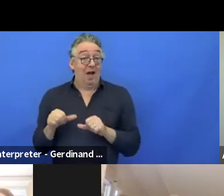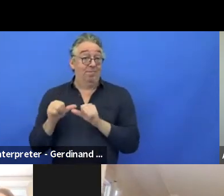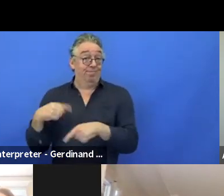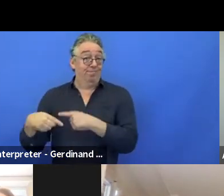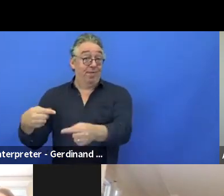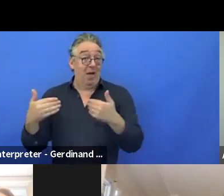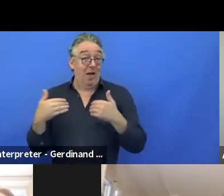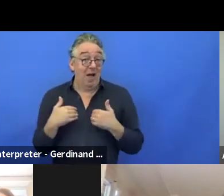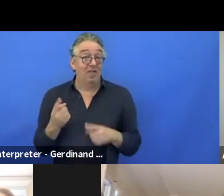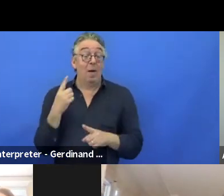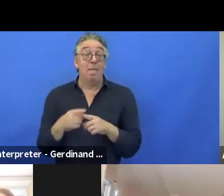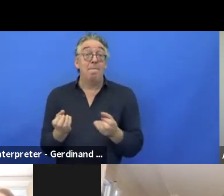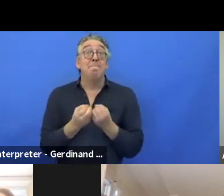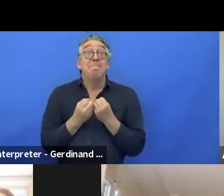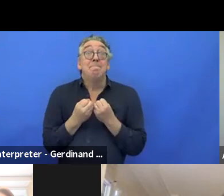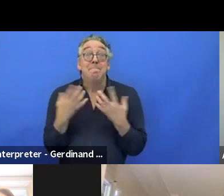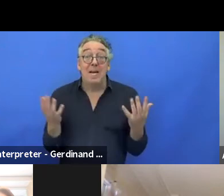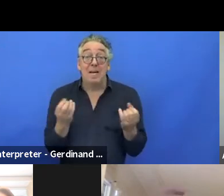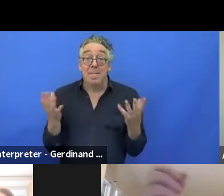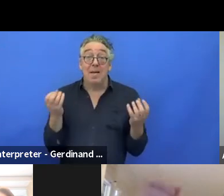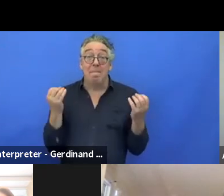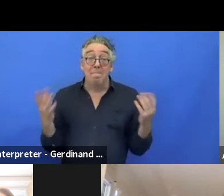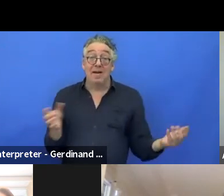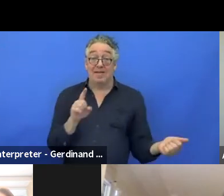and it has got many DPOs in it.